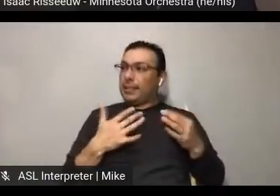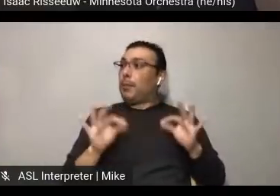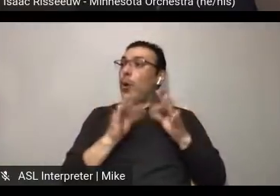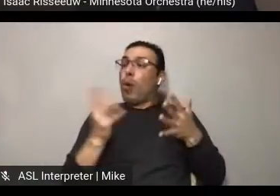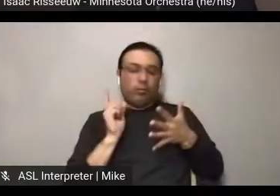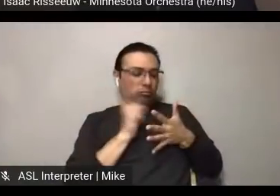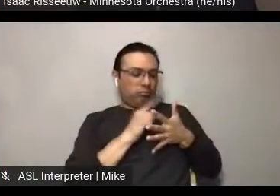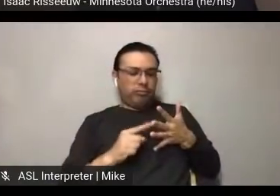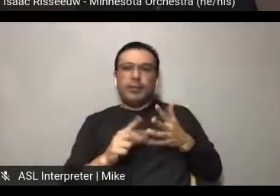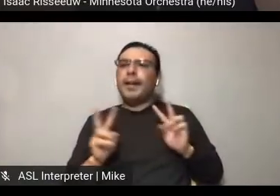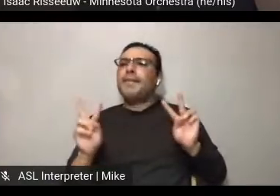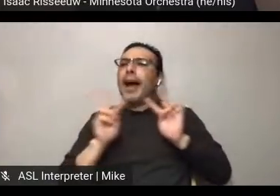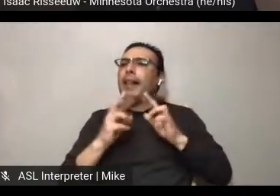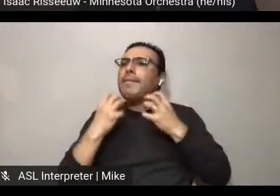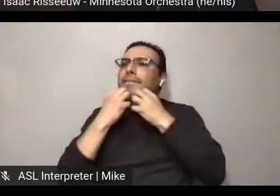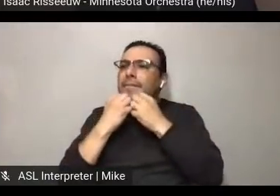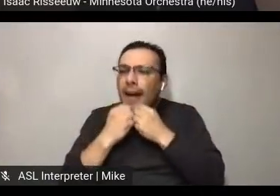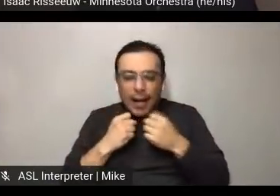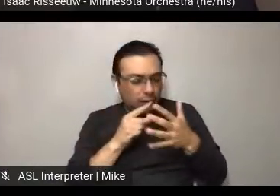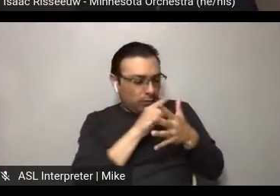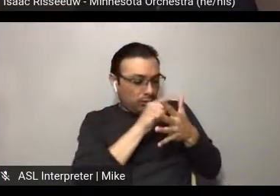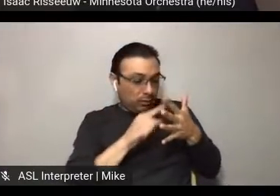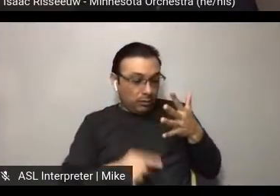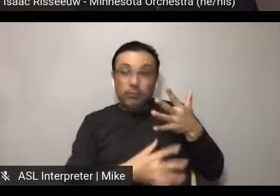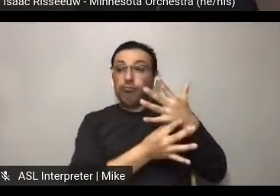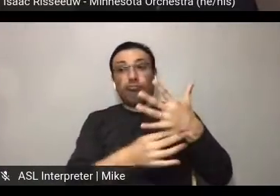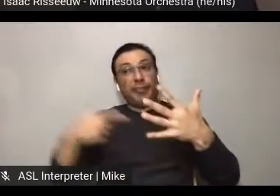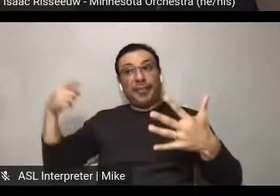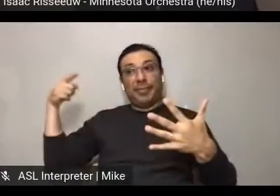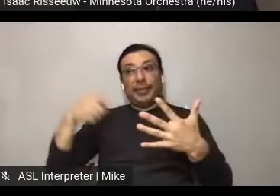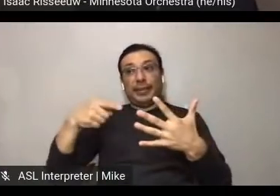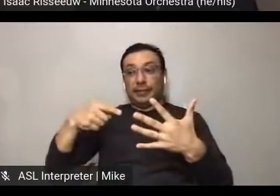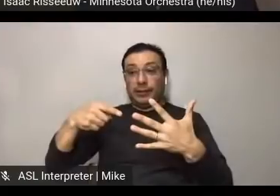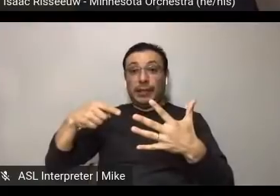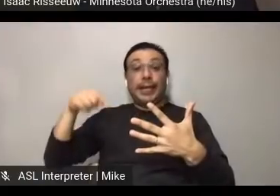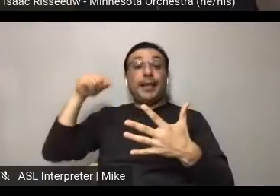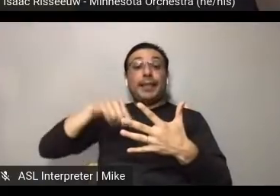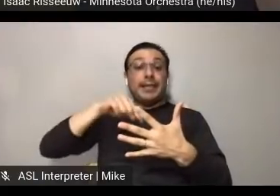if people... if you live your values, and your values are around diversity